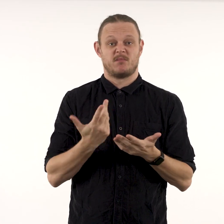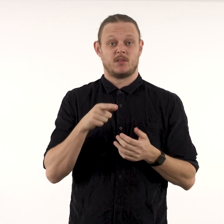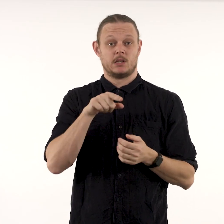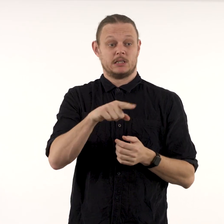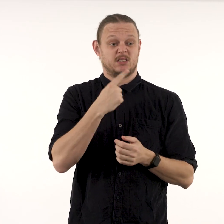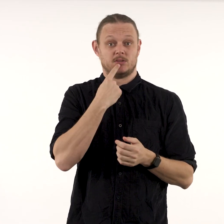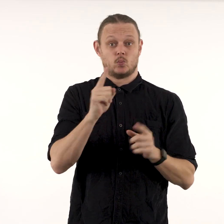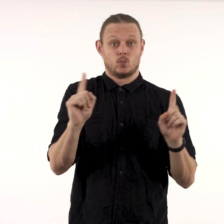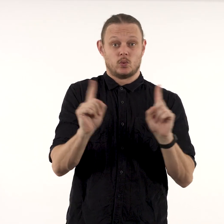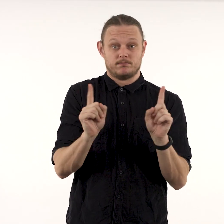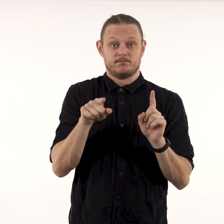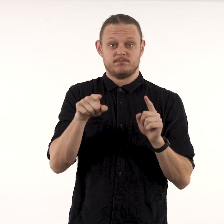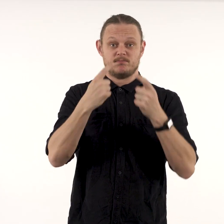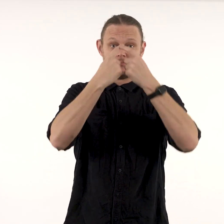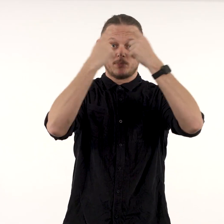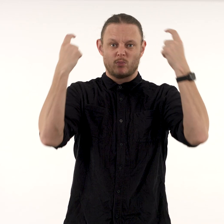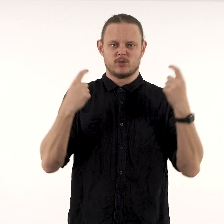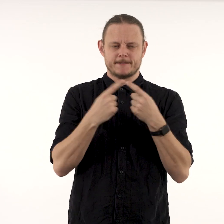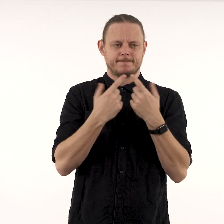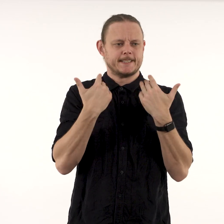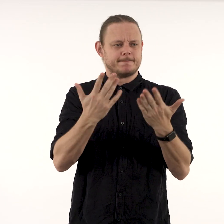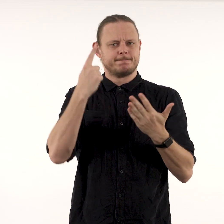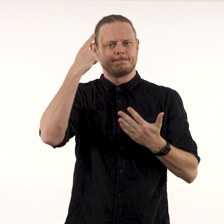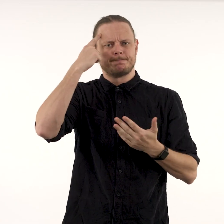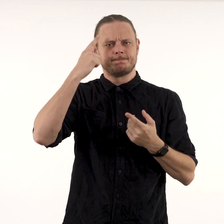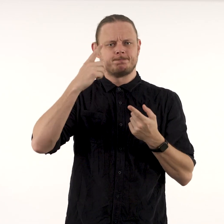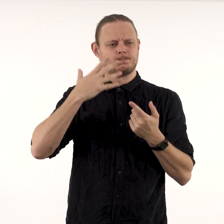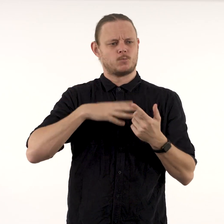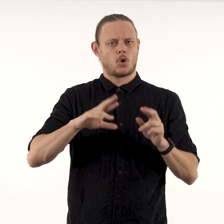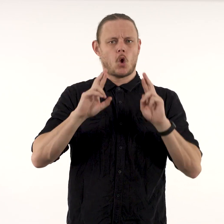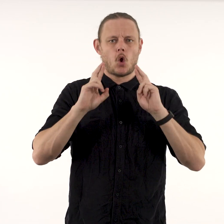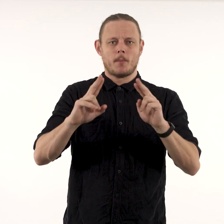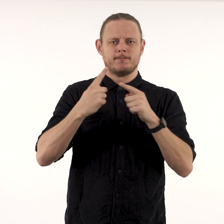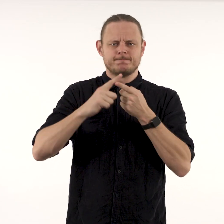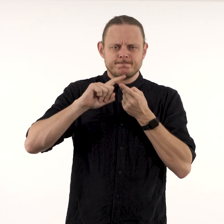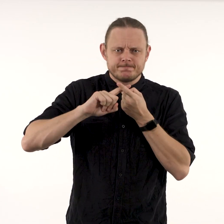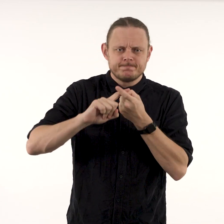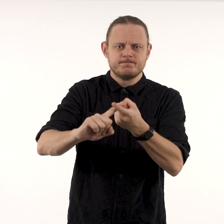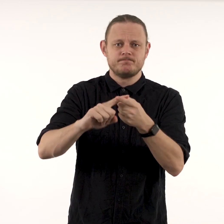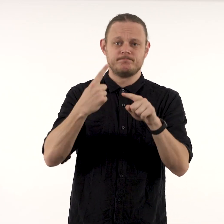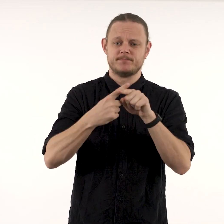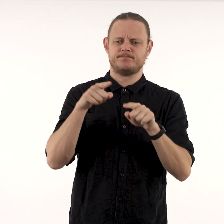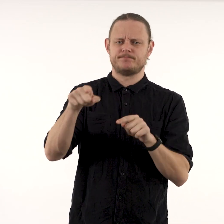In saying that, this self-portrait is one of hope and endurance,